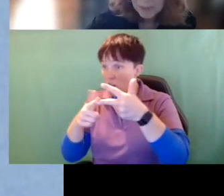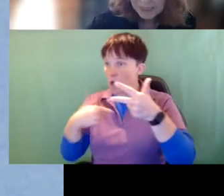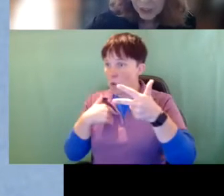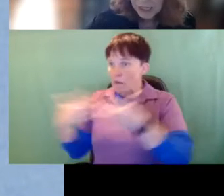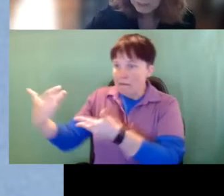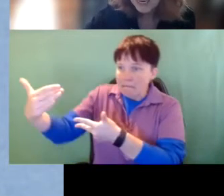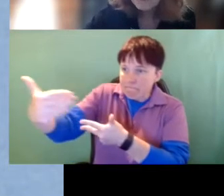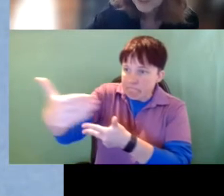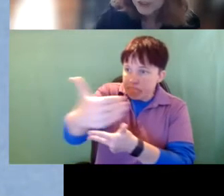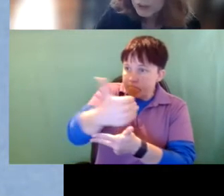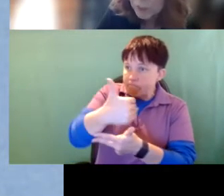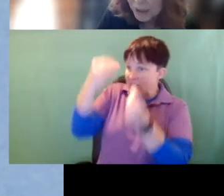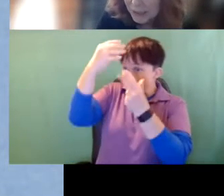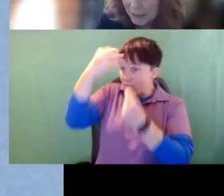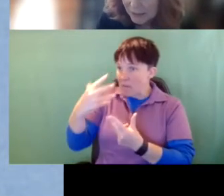and we have to interpret it.